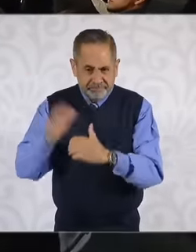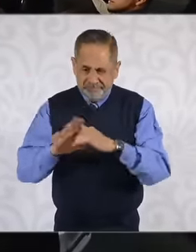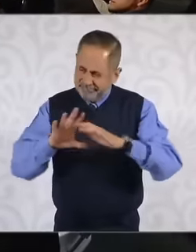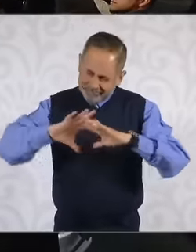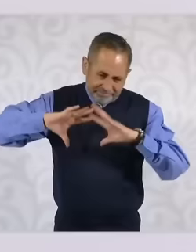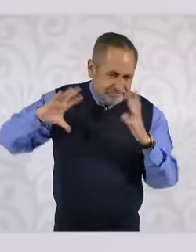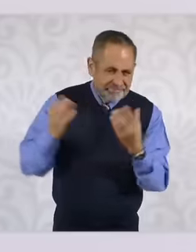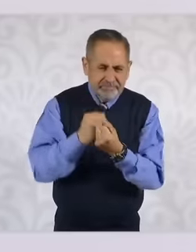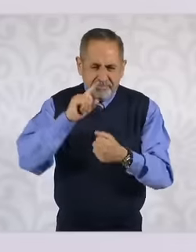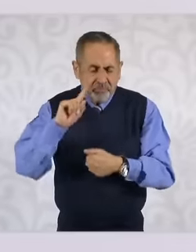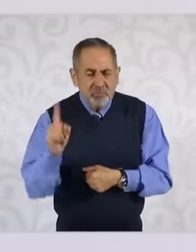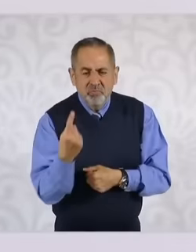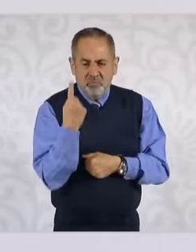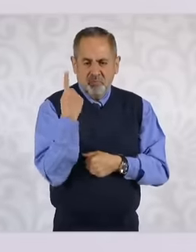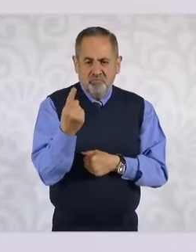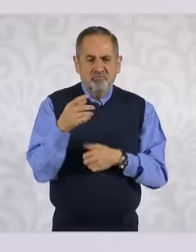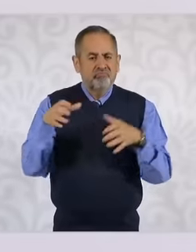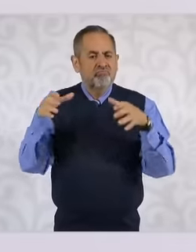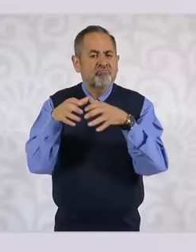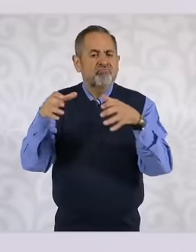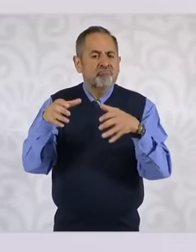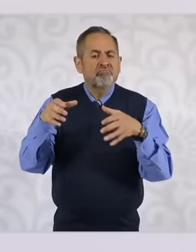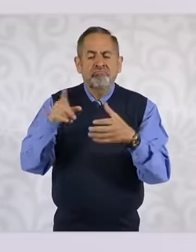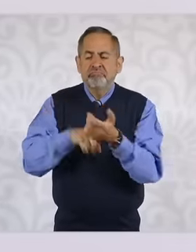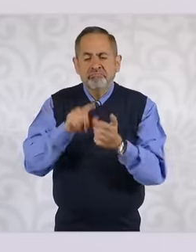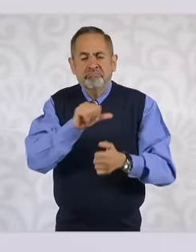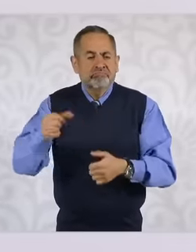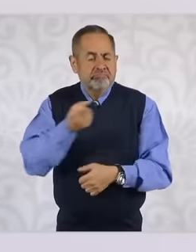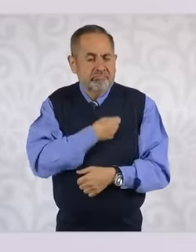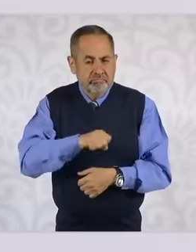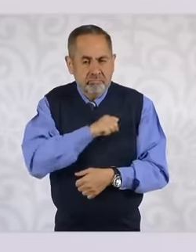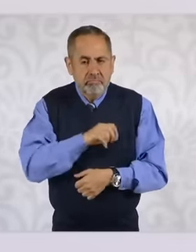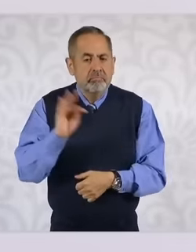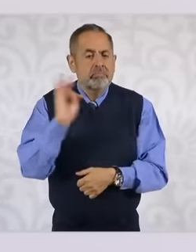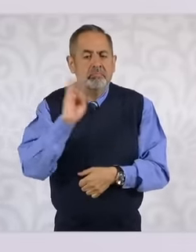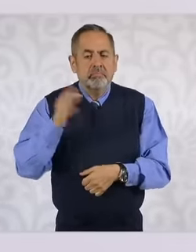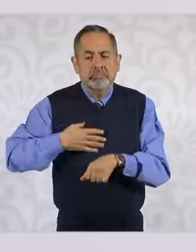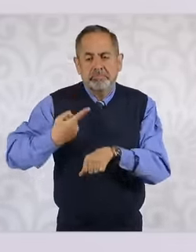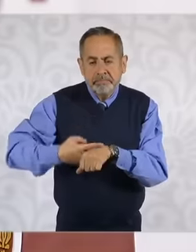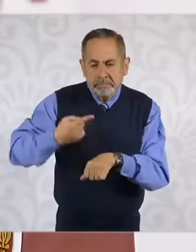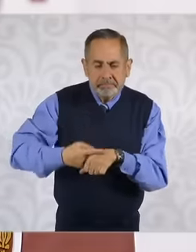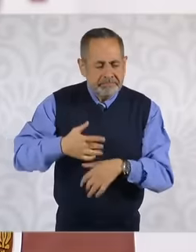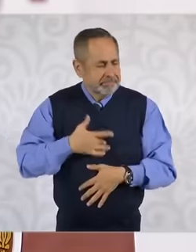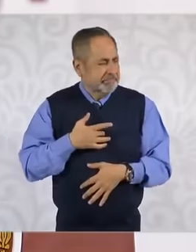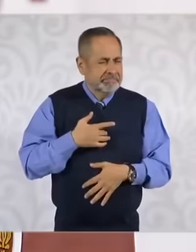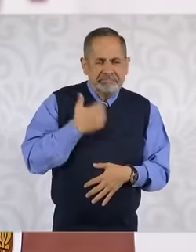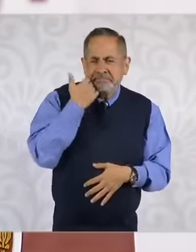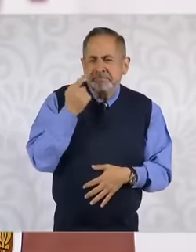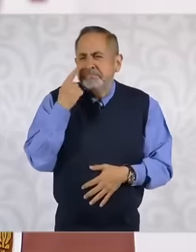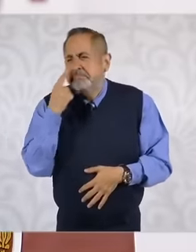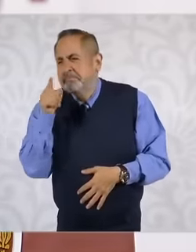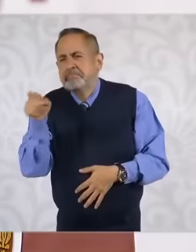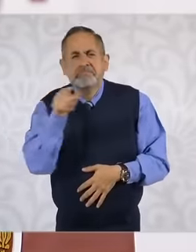health system in such a way that if I get sick and want to go to a health center I do not necessarily have